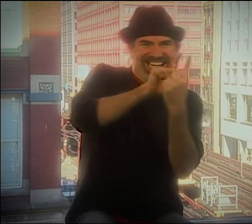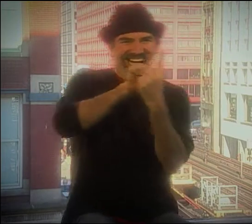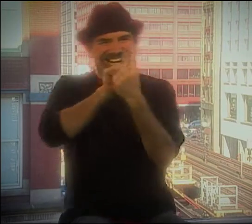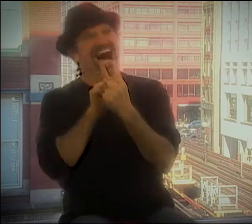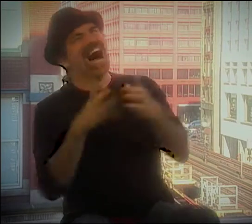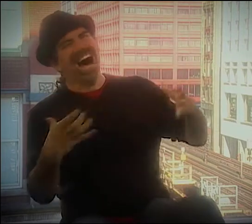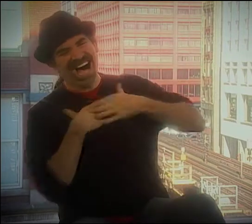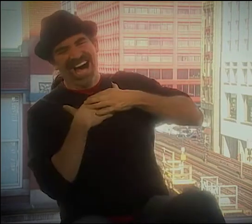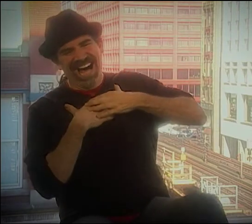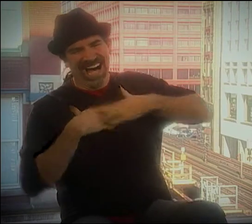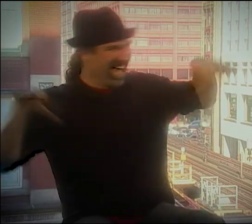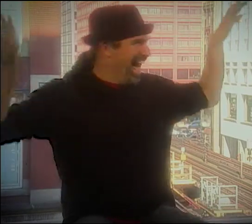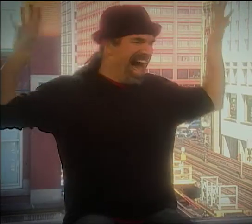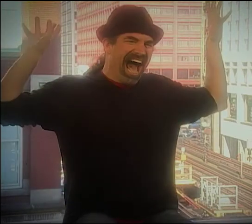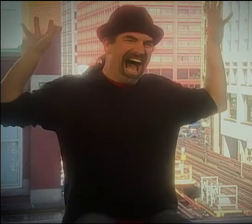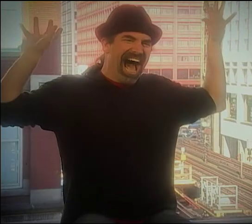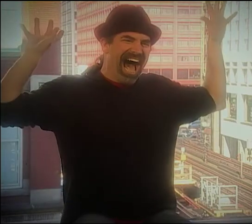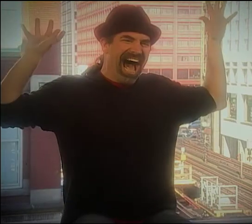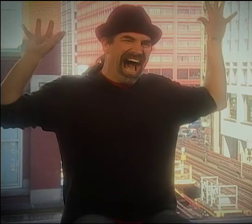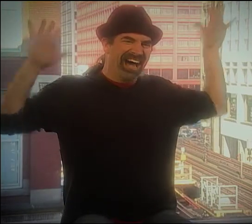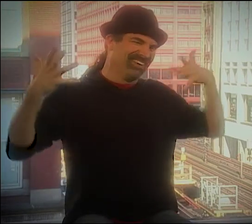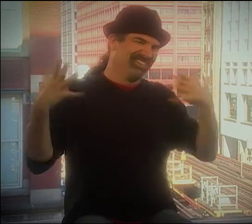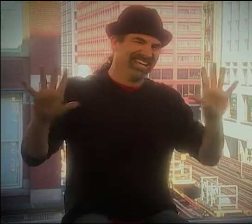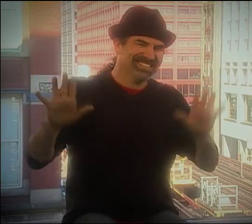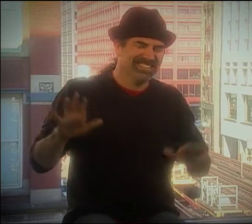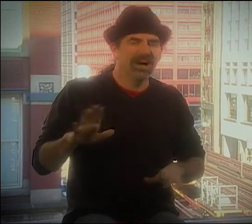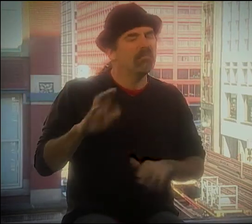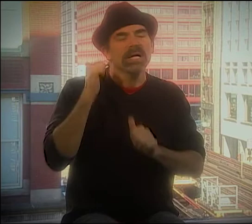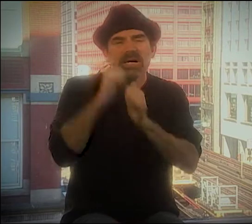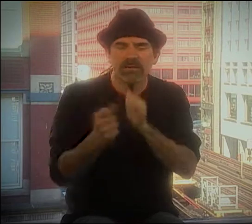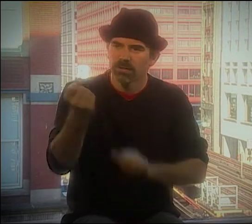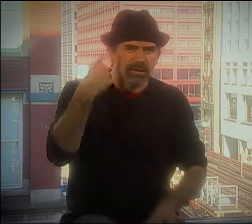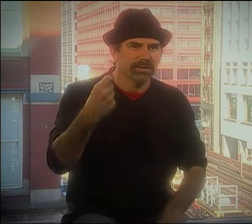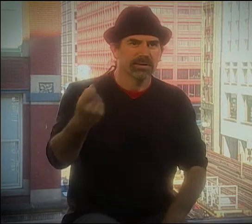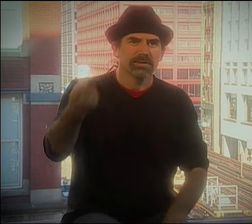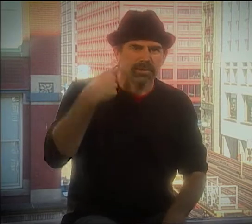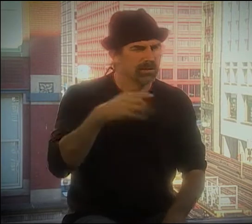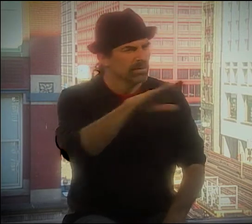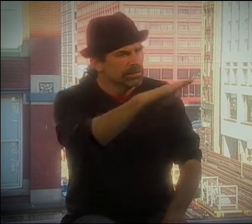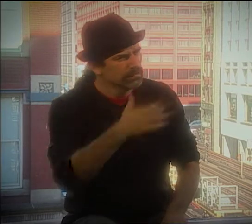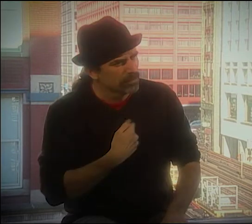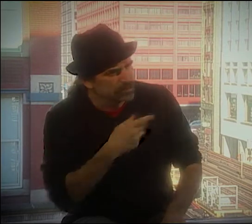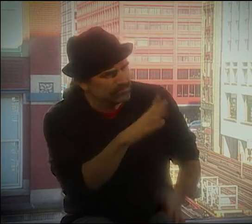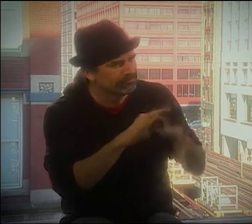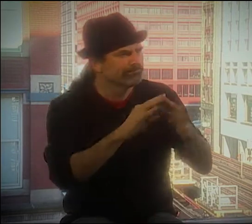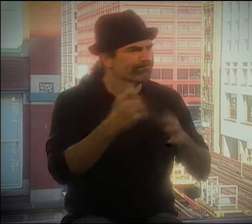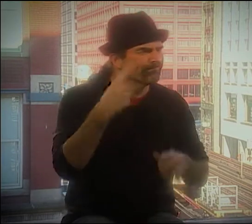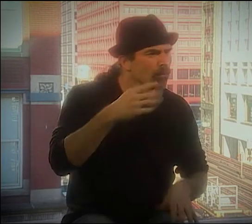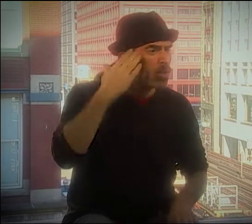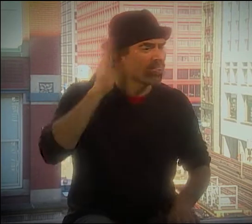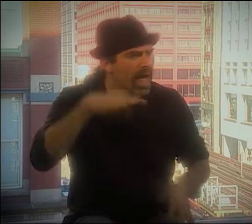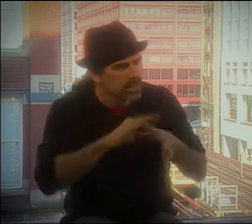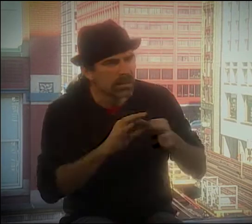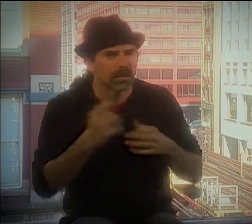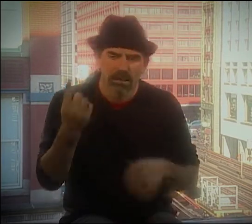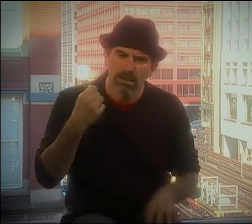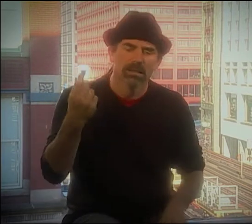RIGHT THERE, AND I COULDN'T GET PAST HIM. AND I'D BE LIKE, "AAH!" I FELT LIKE TRAPPED IN HIS WEB OR SOMETHING.